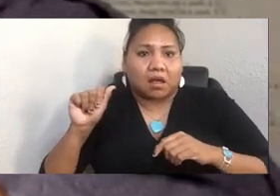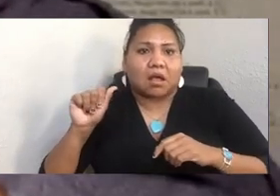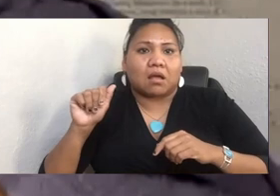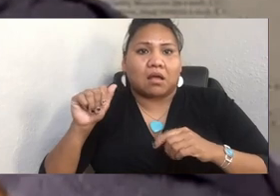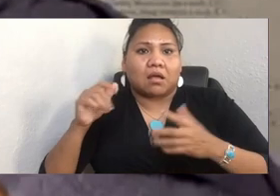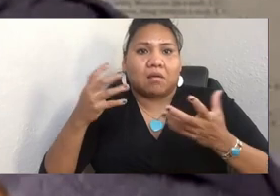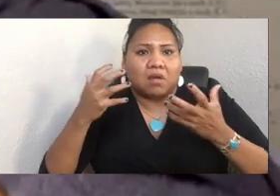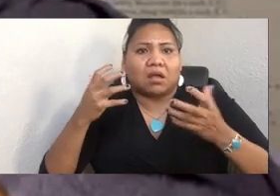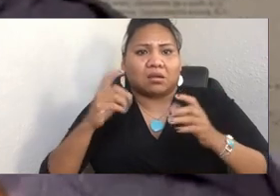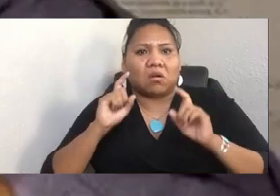I'll offer that challenge to you.